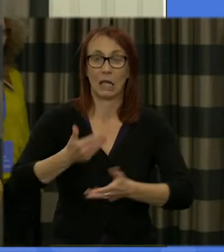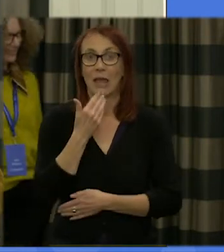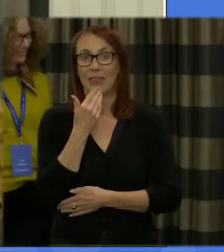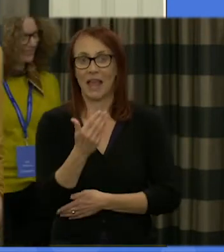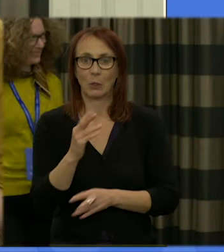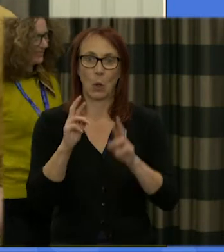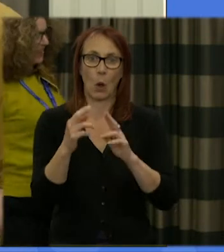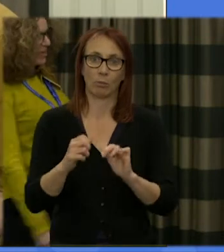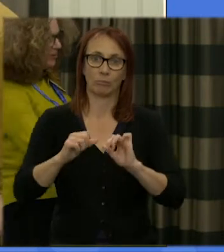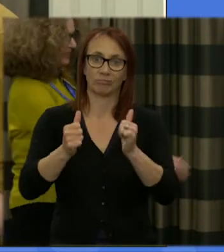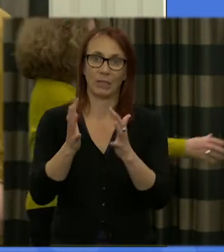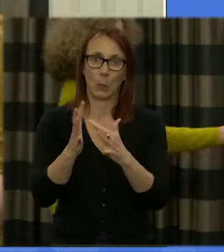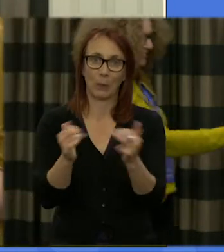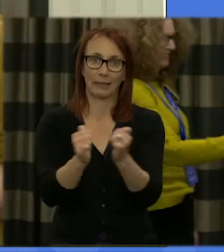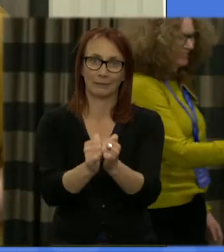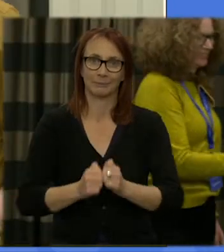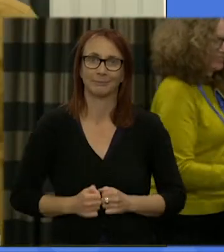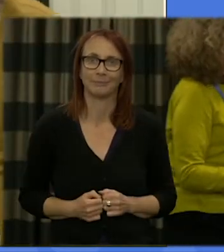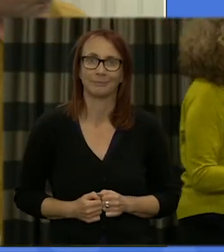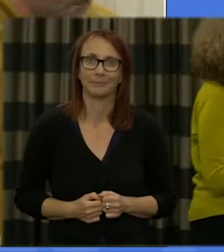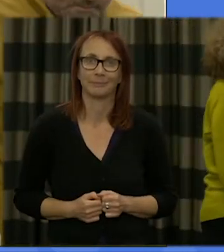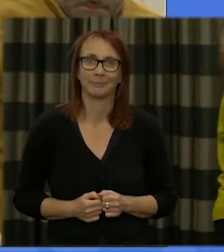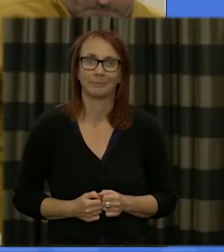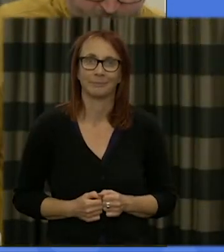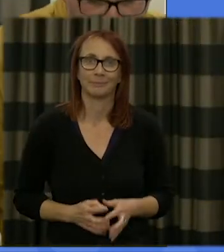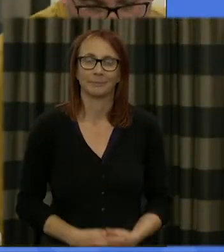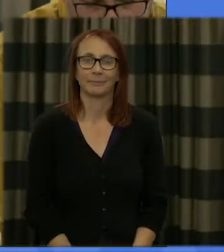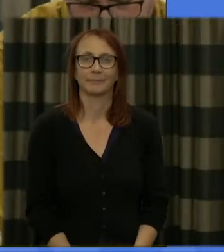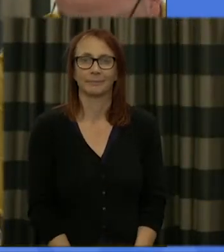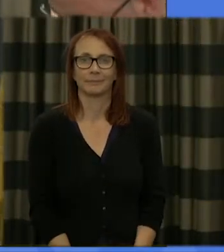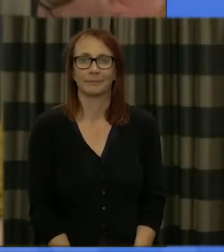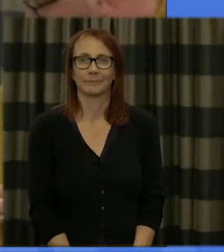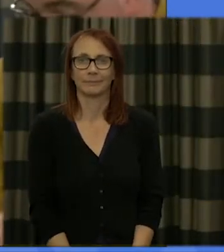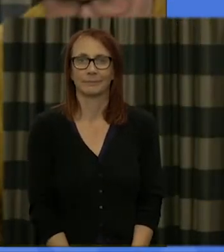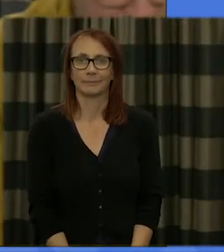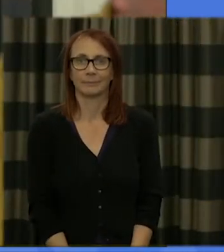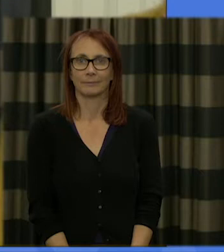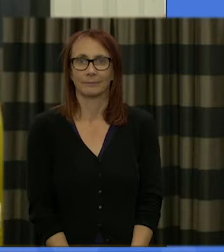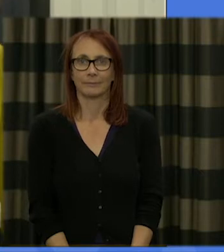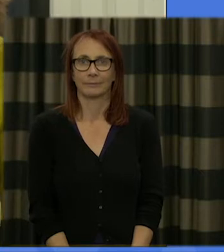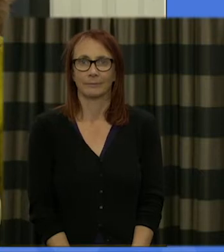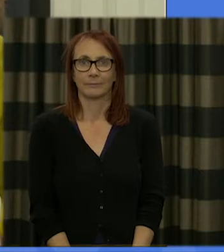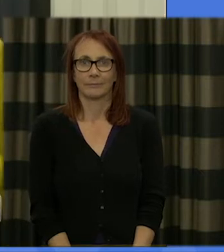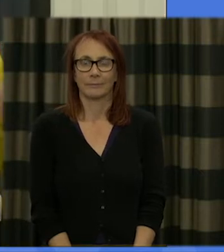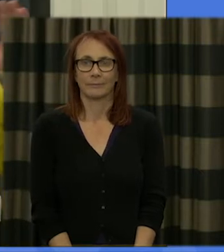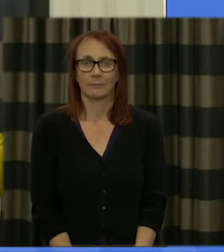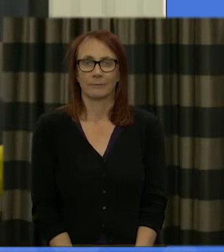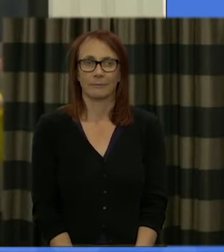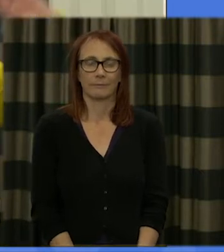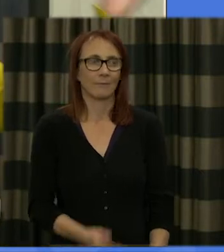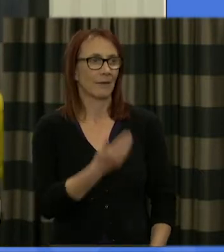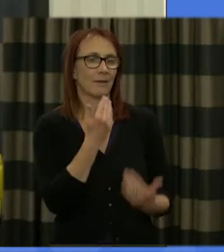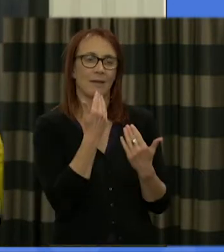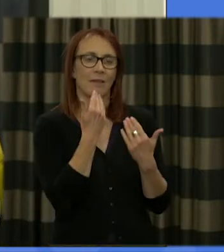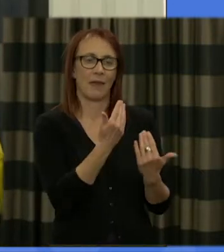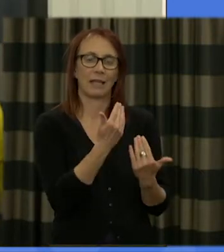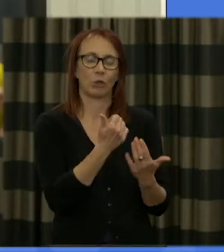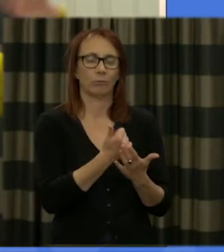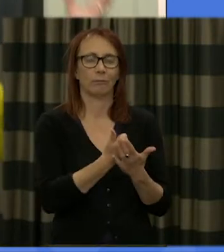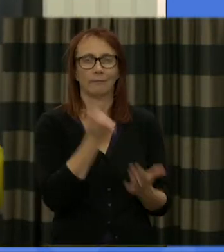productive weekend and thank you Chris that's absolutely fantastic and an